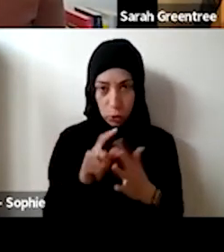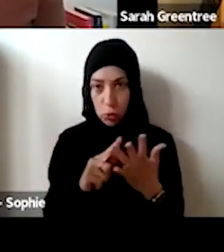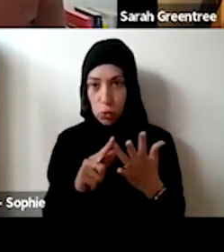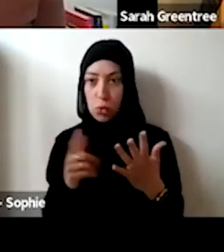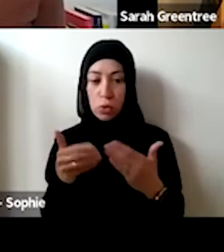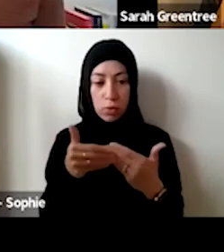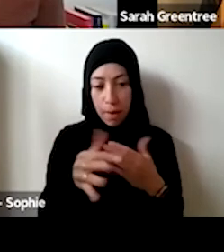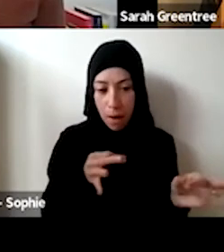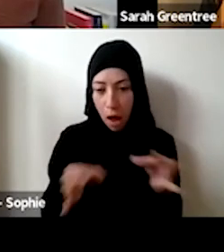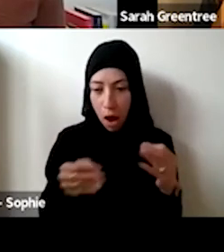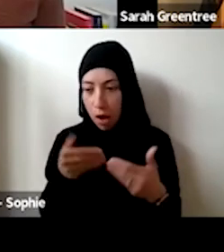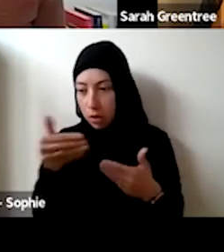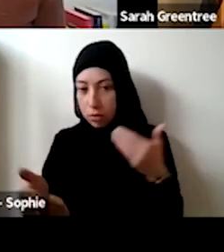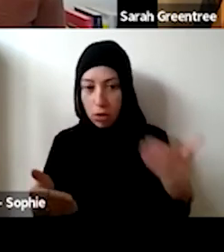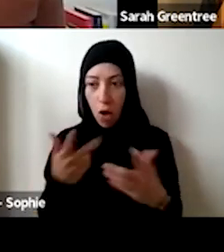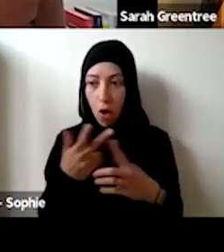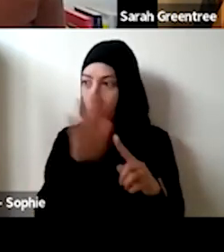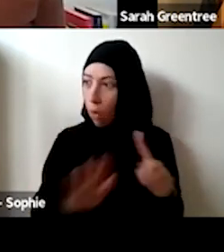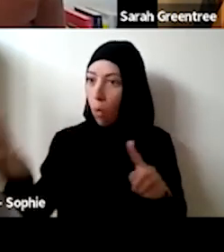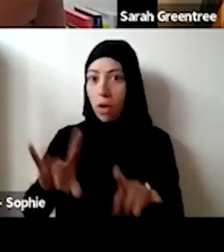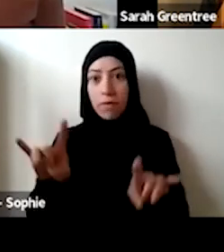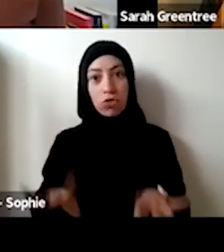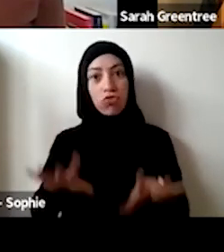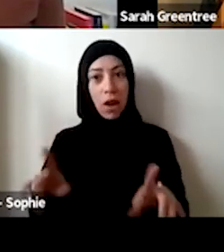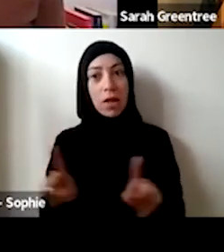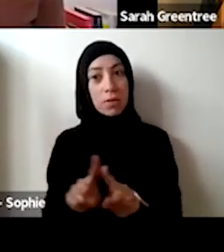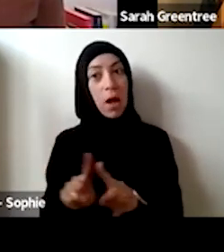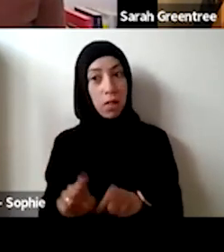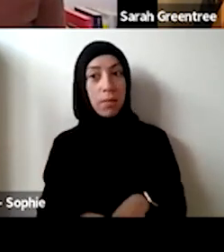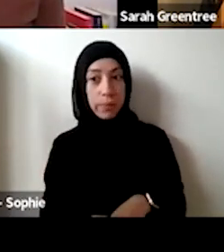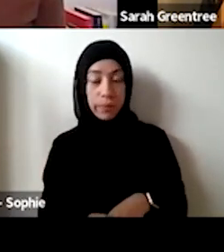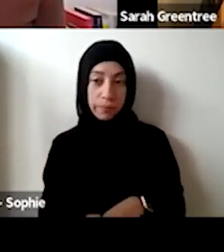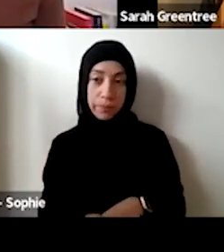that I mentioned before around geographics platform communities of interest all of those sorts of considerations, when we're